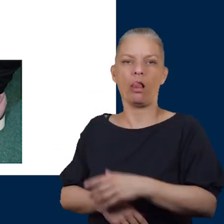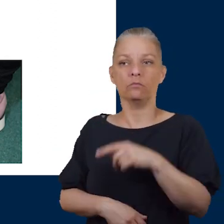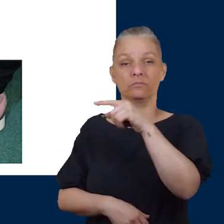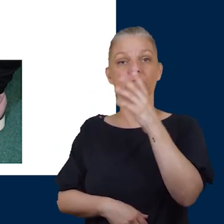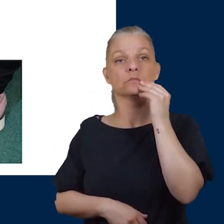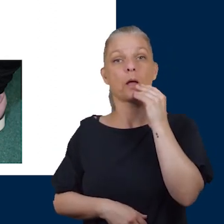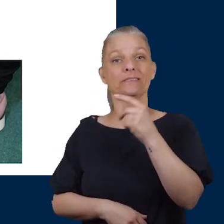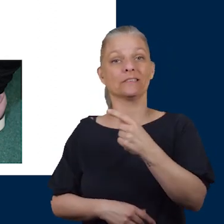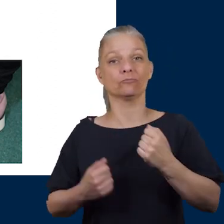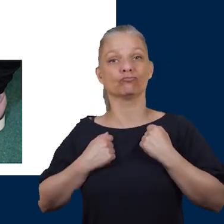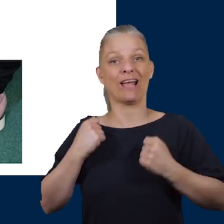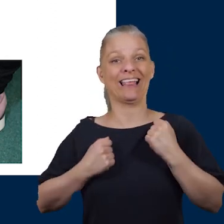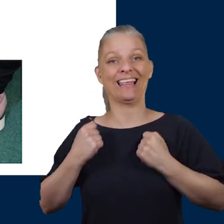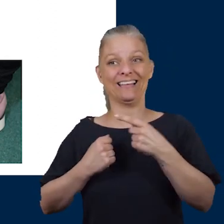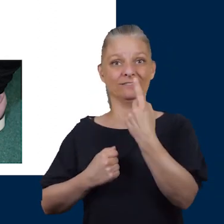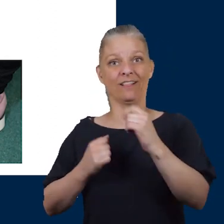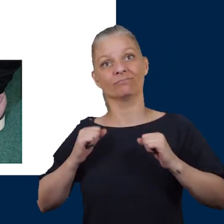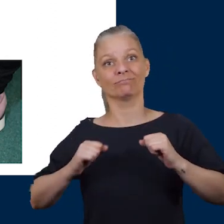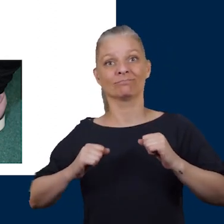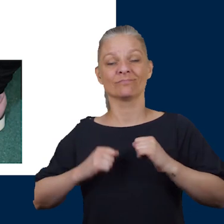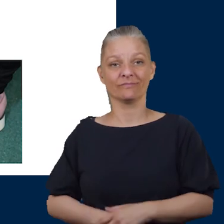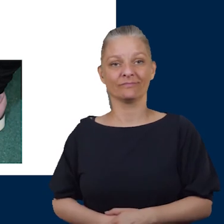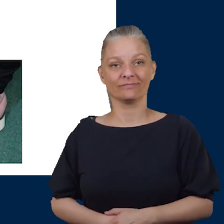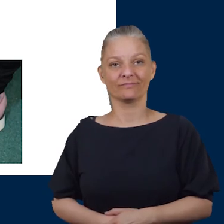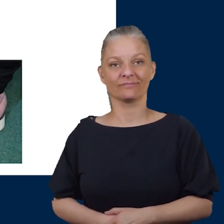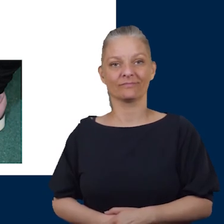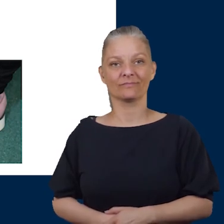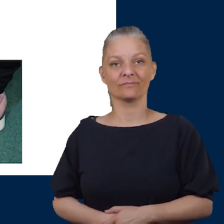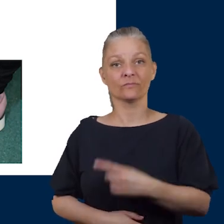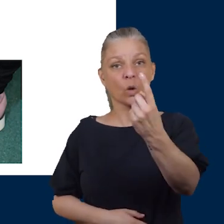The pink and grey one at the bottom is to show an example of a diabetic trainer.